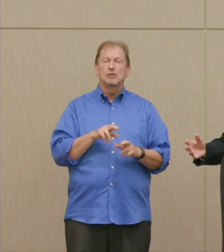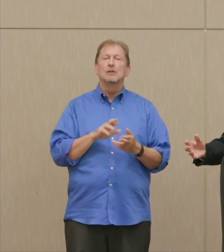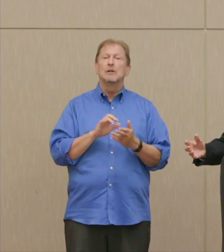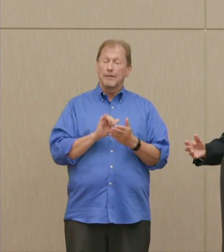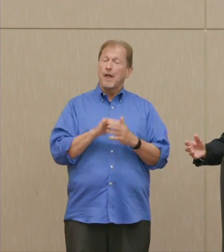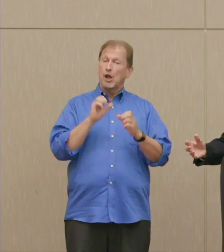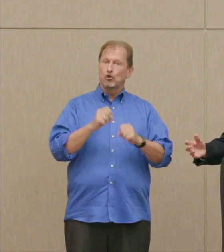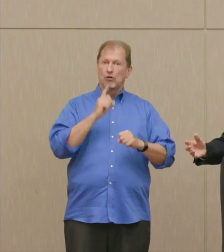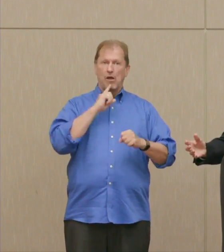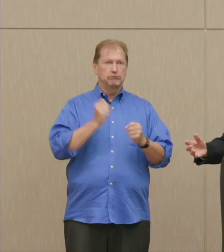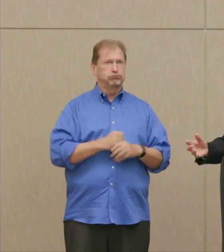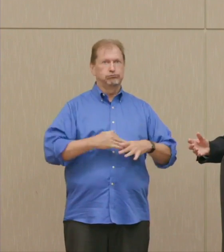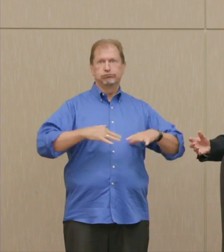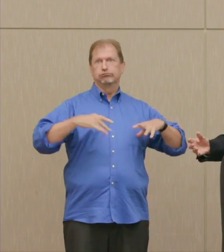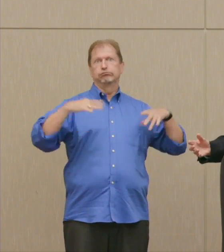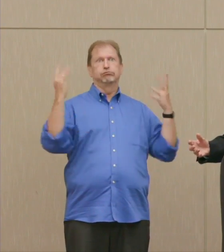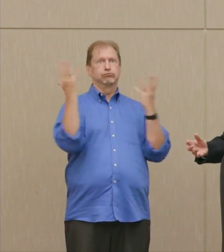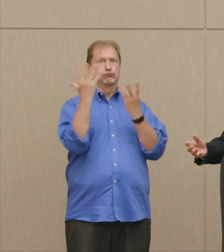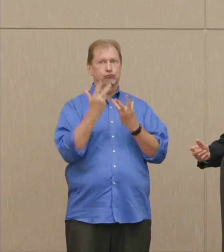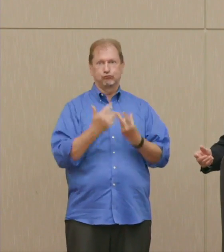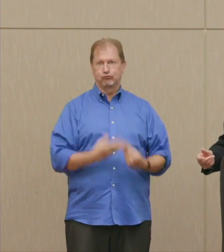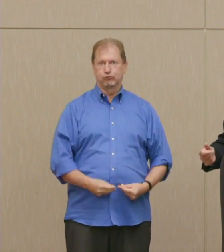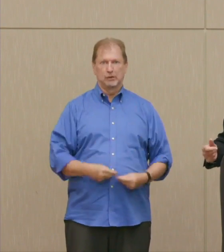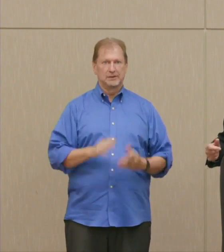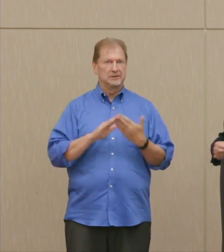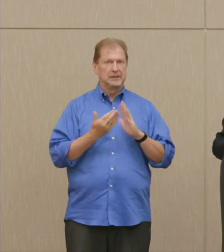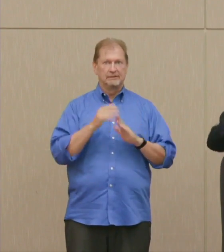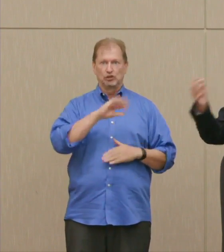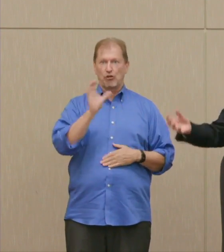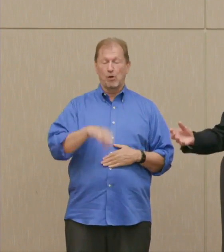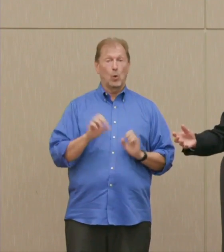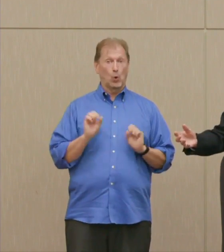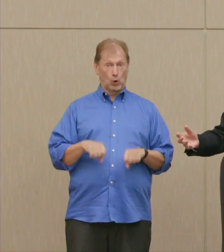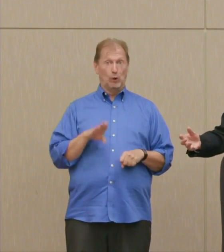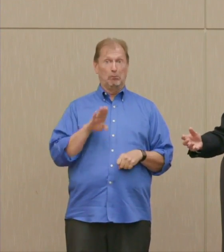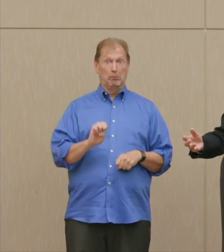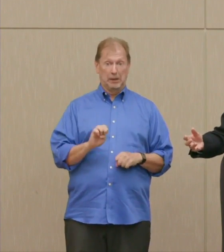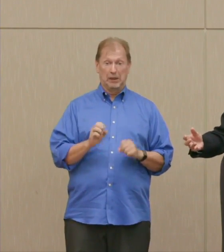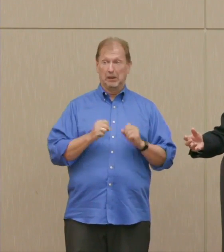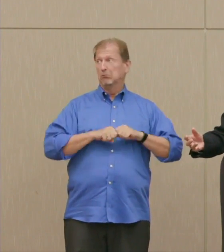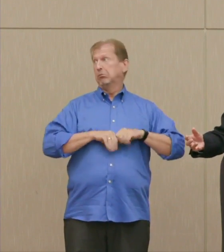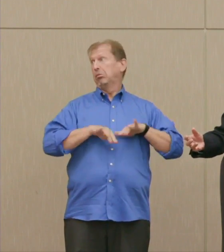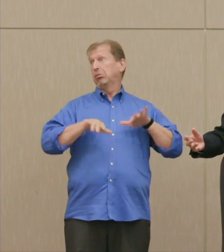if, and irradiated a large part of Chicago.